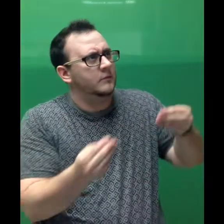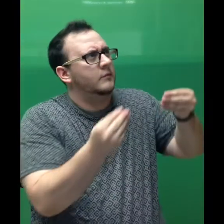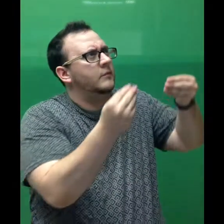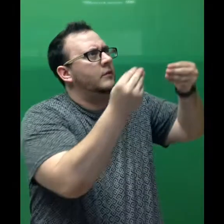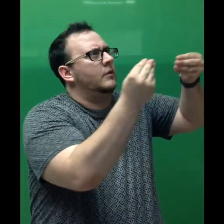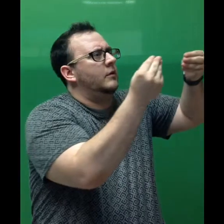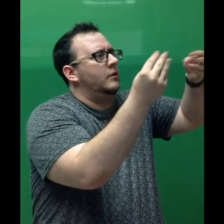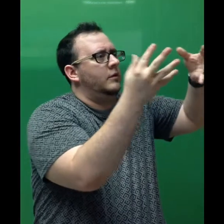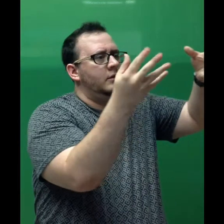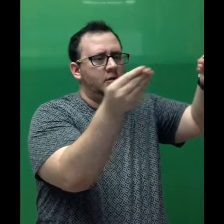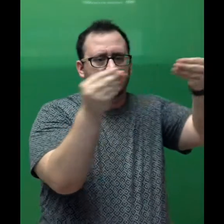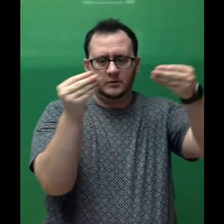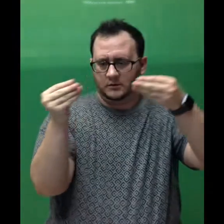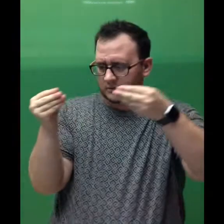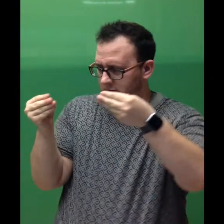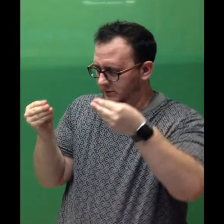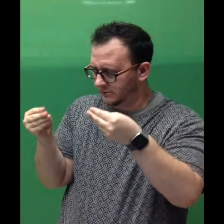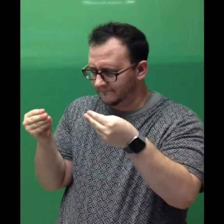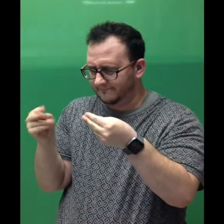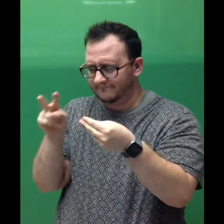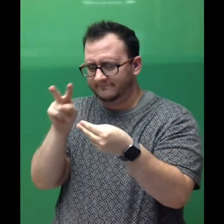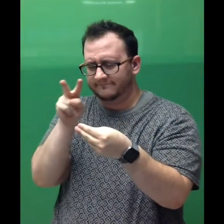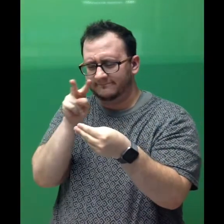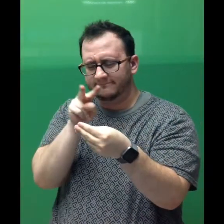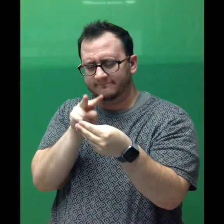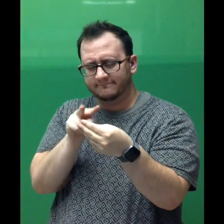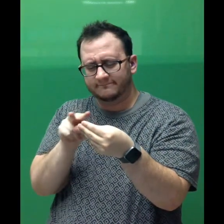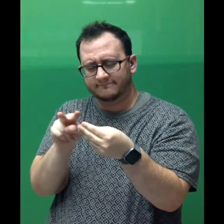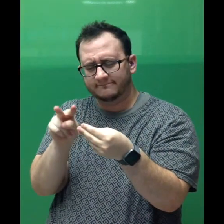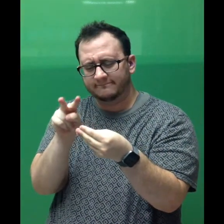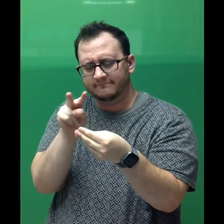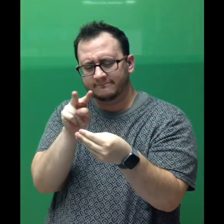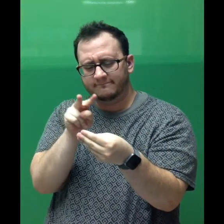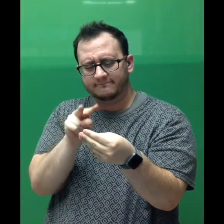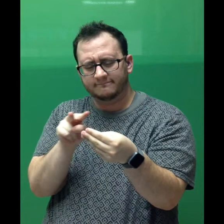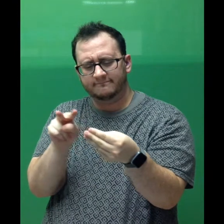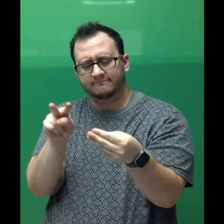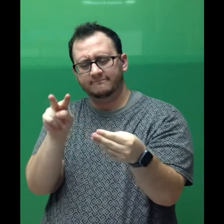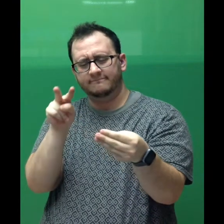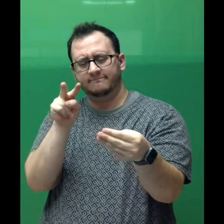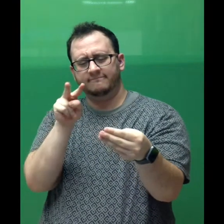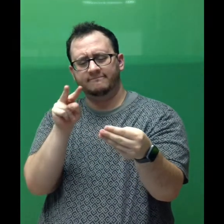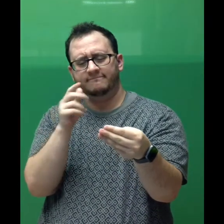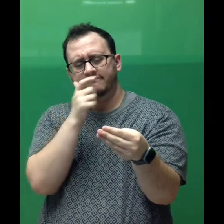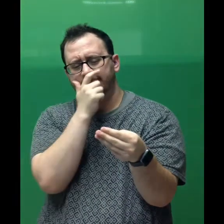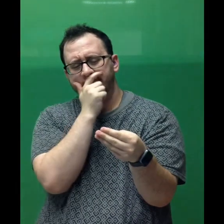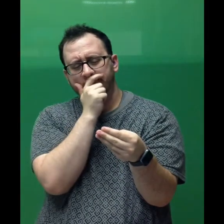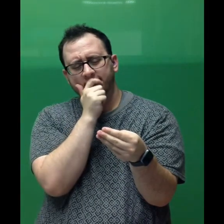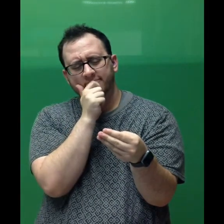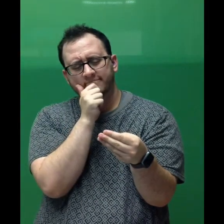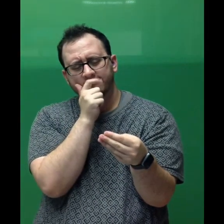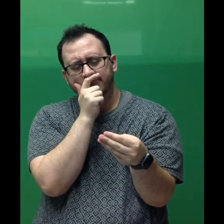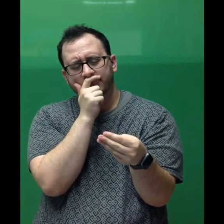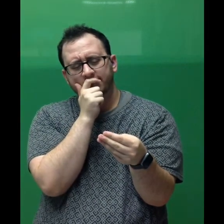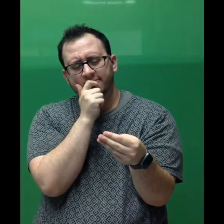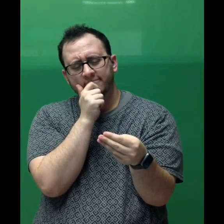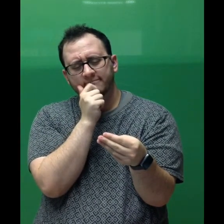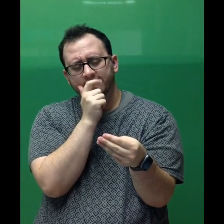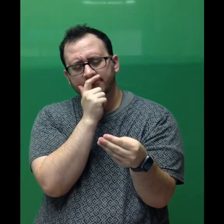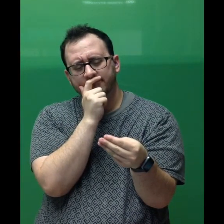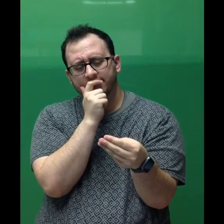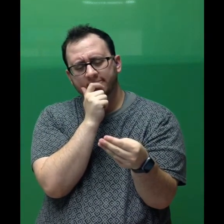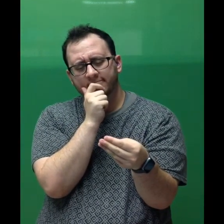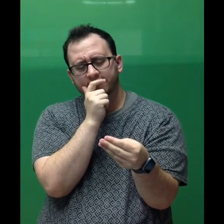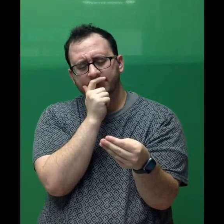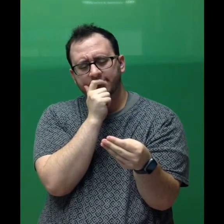Vashti stared at the boy's squiggle